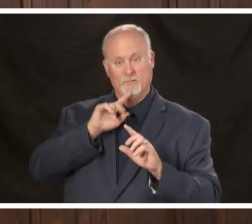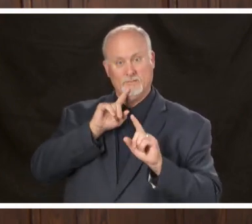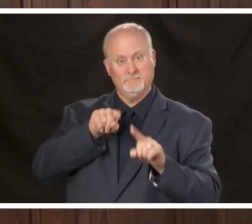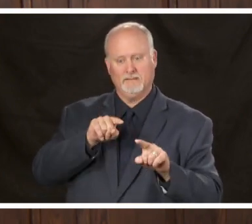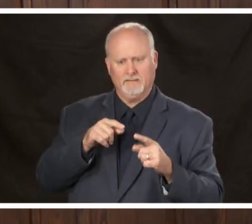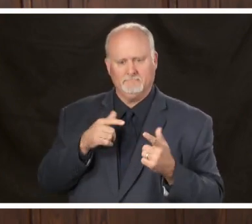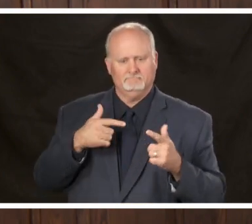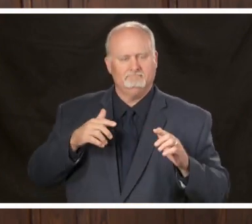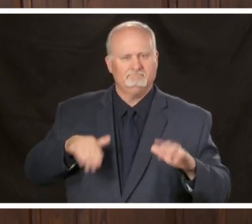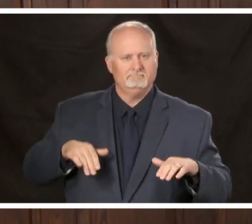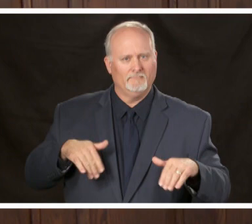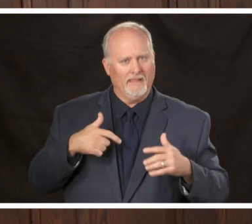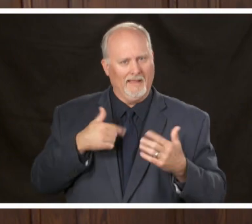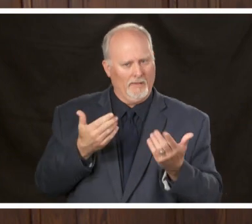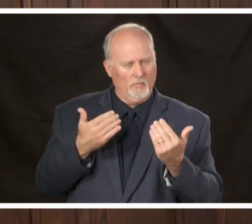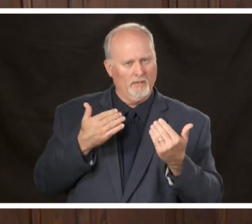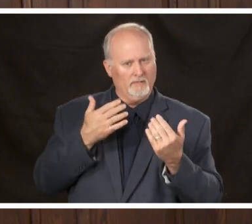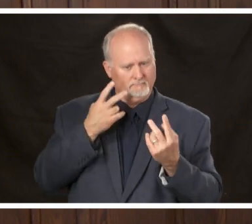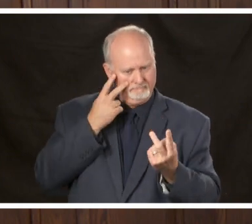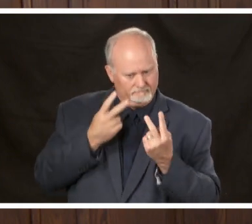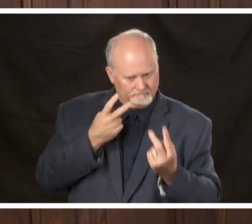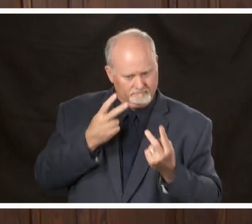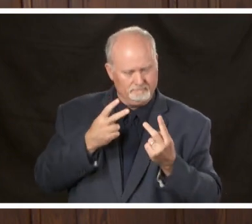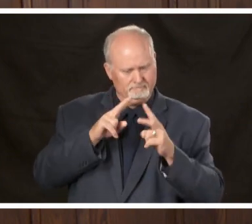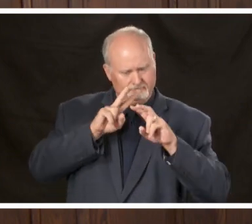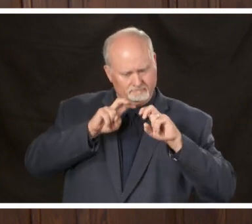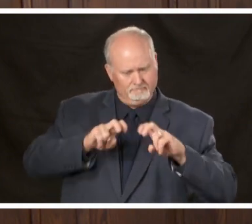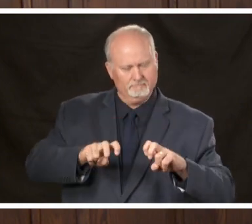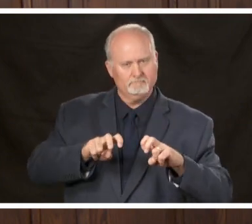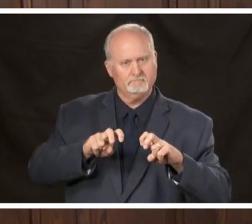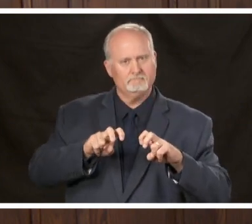have one yet because I would like to actually look at and be in a position to